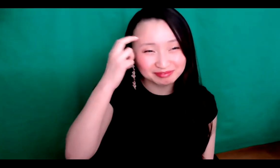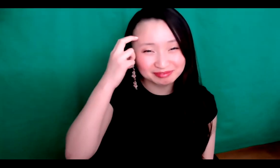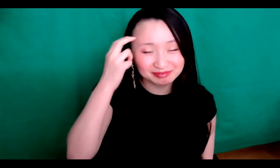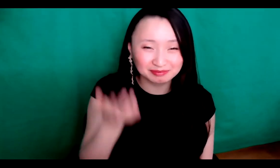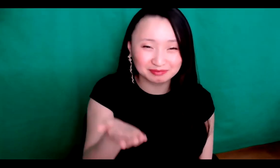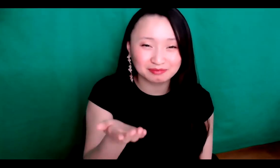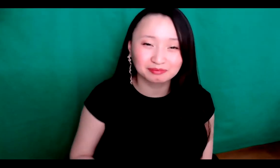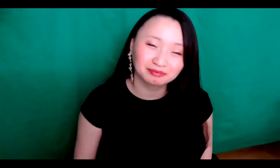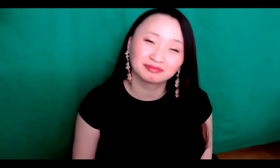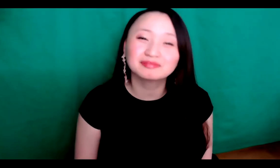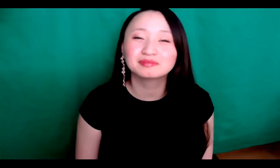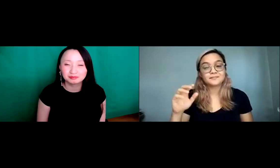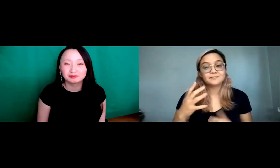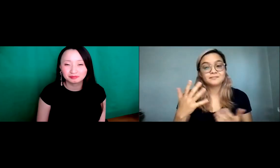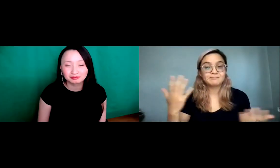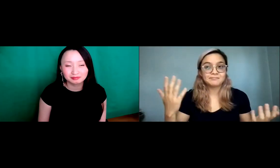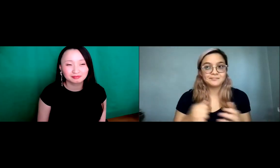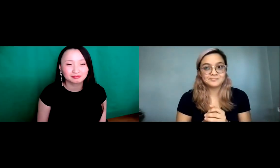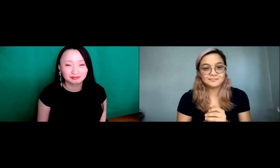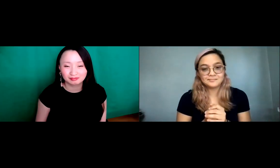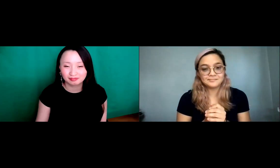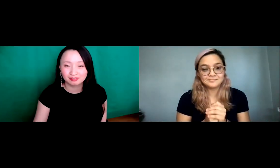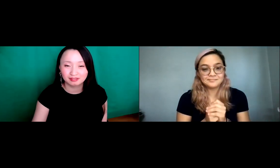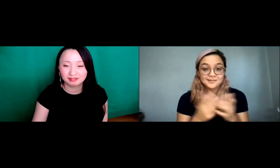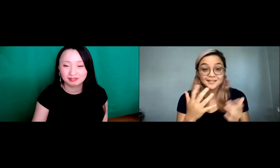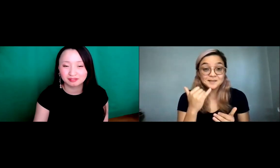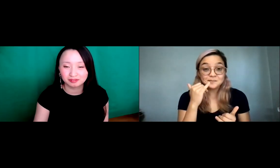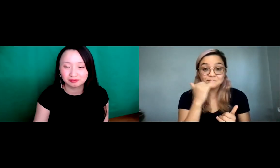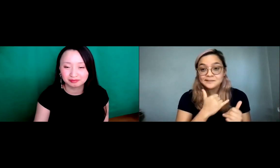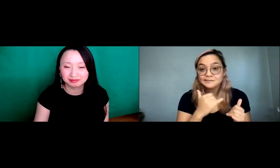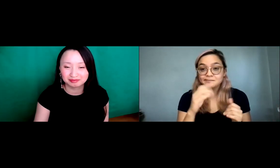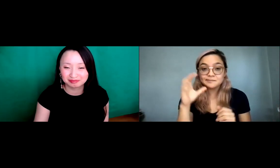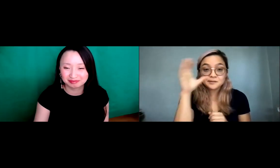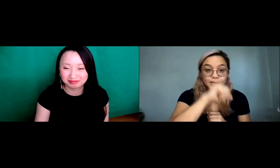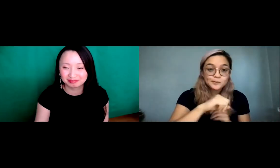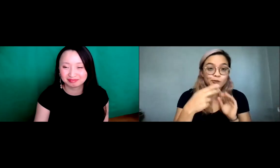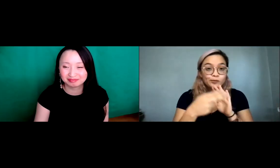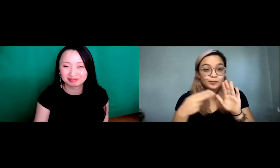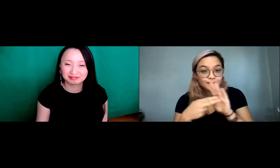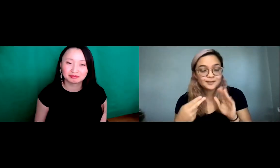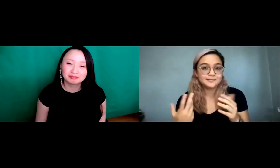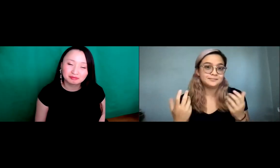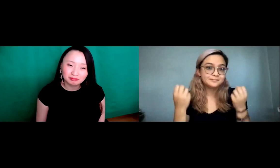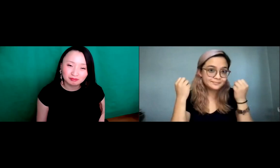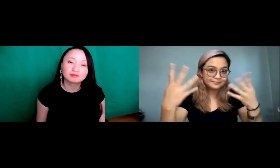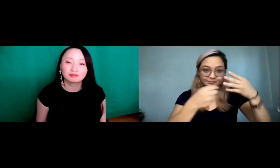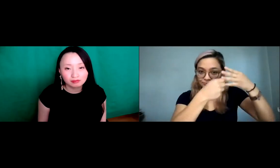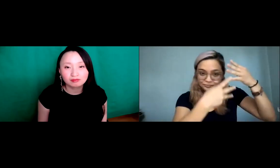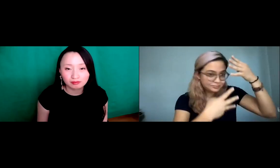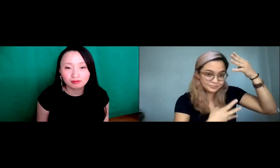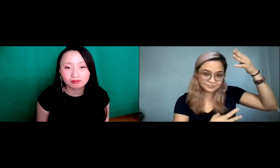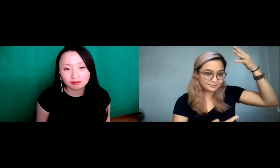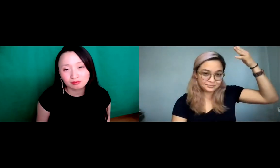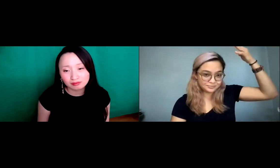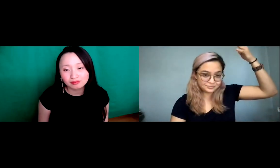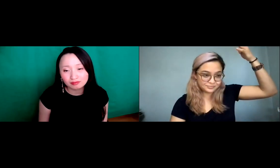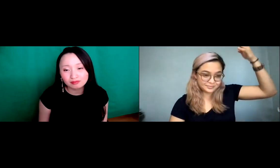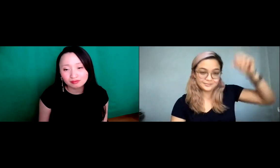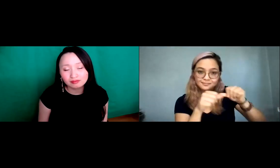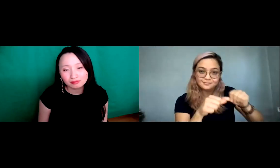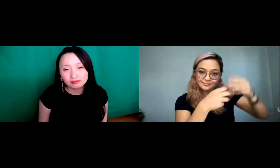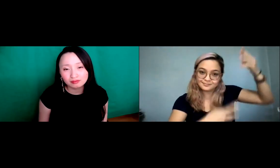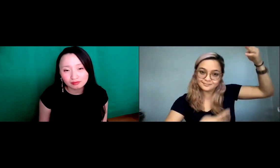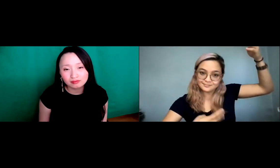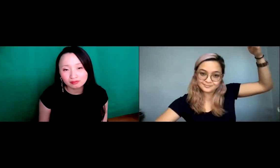unsatisfied and feeling disappointed. Oh geez the misconceptions and stereotypes,